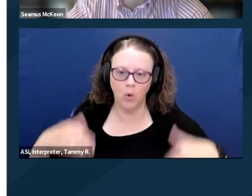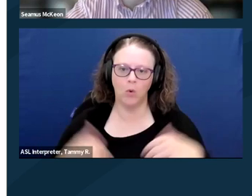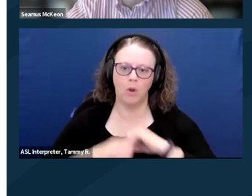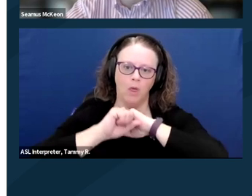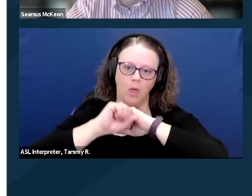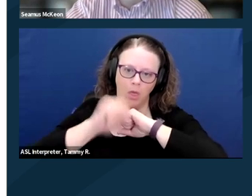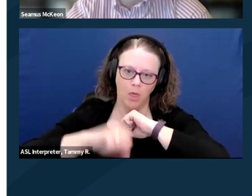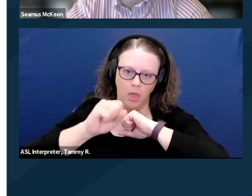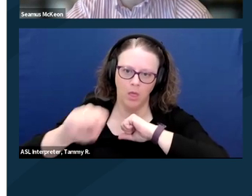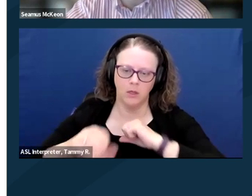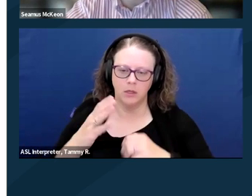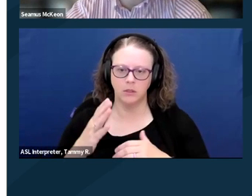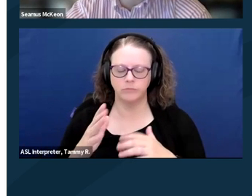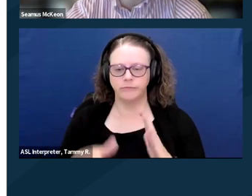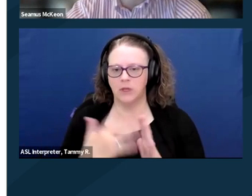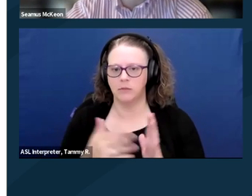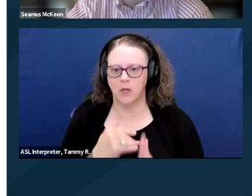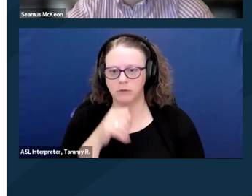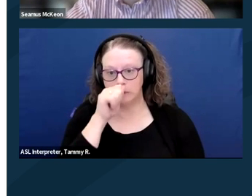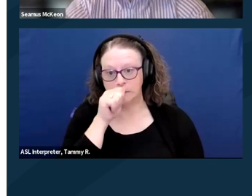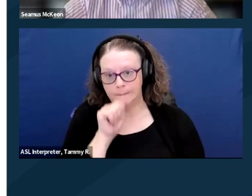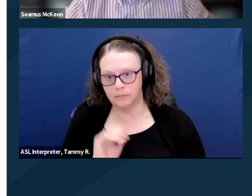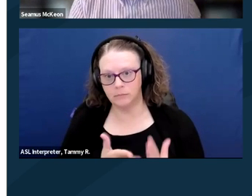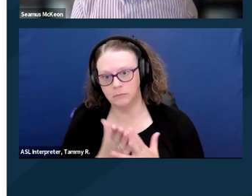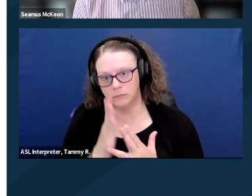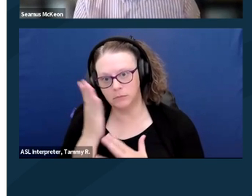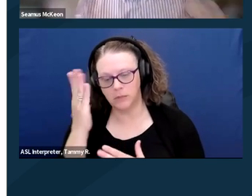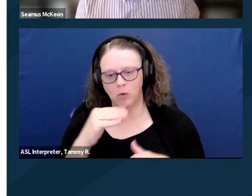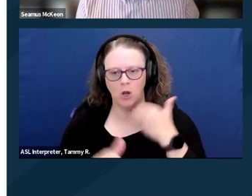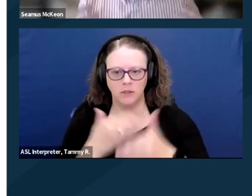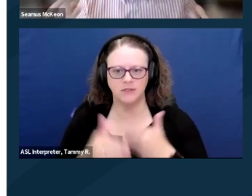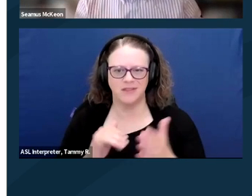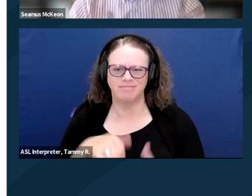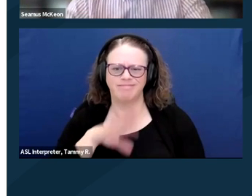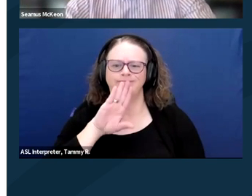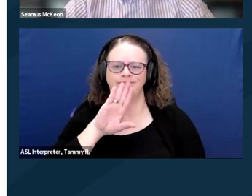And I think that that's one of the frustrating things, of course, is because once we hear these stories, once we work on these issues,